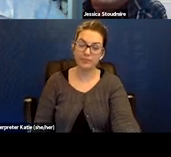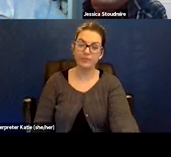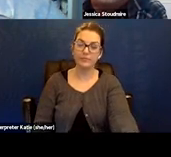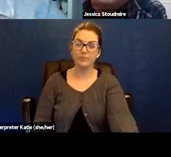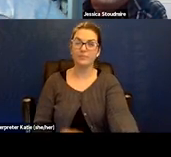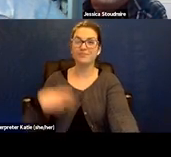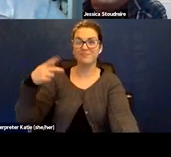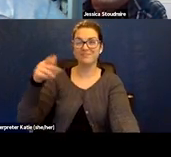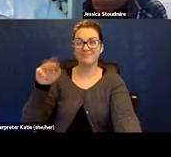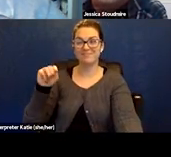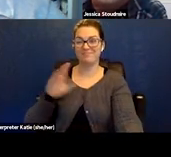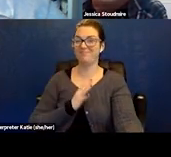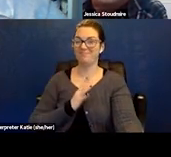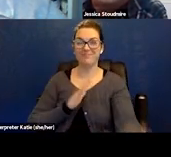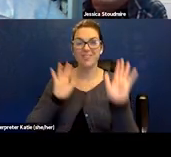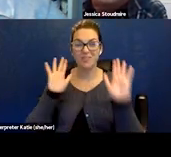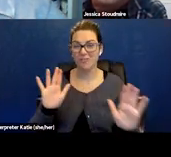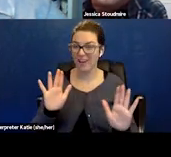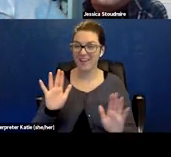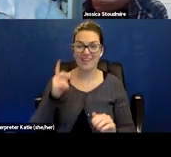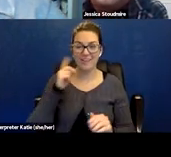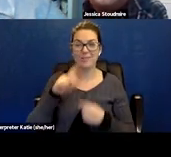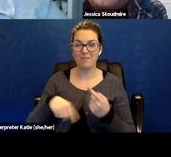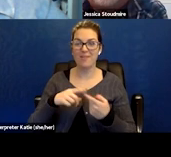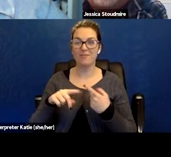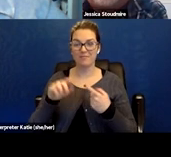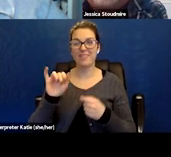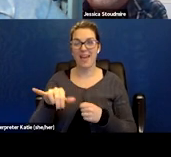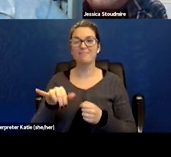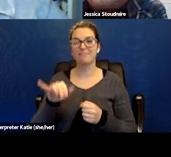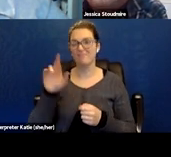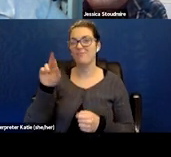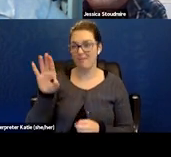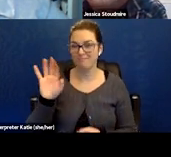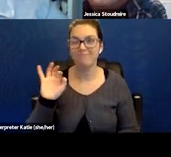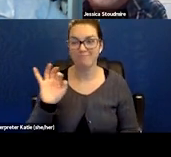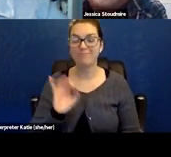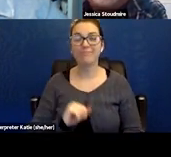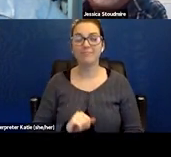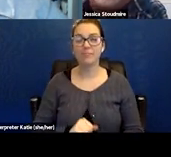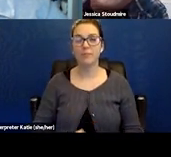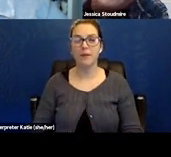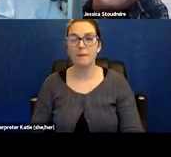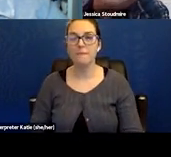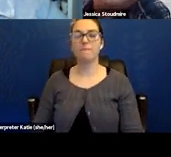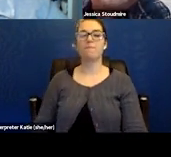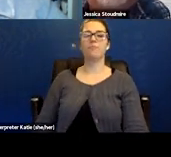That's really great to hear about the back pay Rob. Also, if there's one takeaway that you want